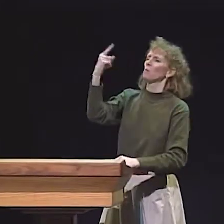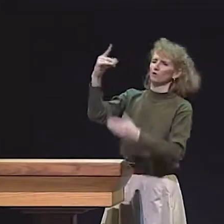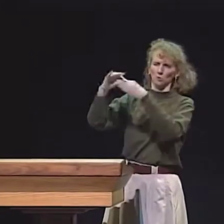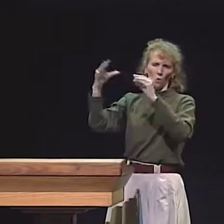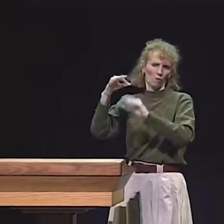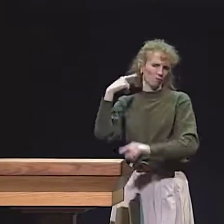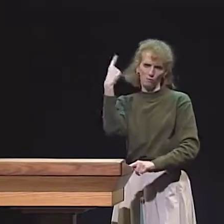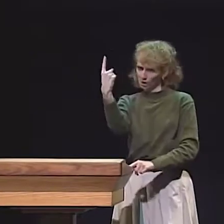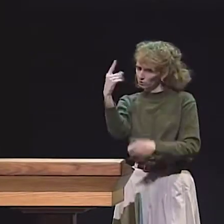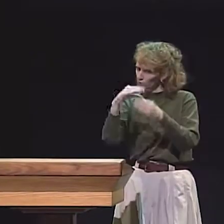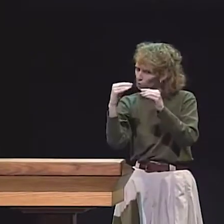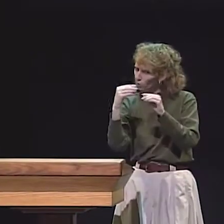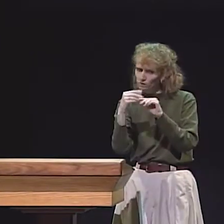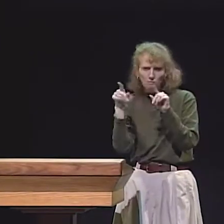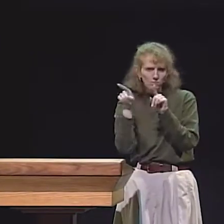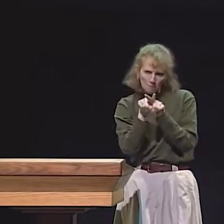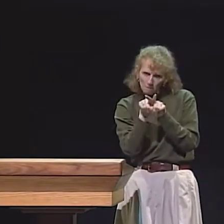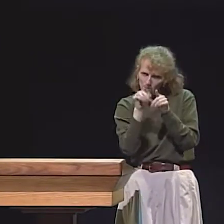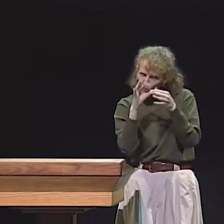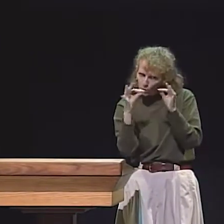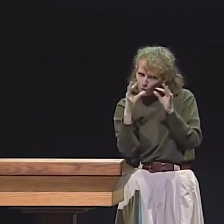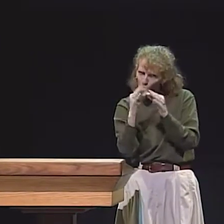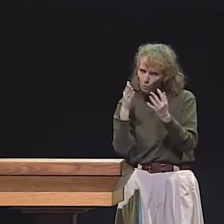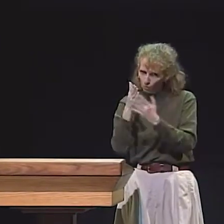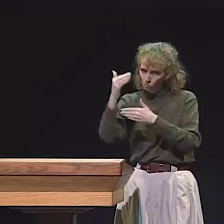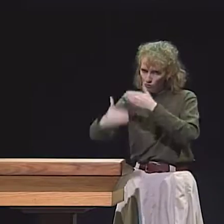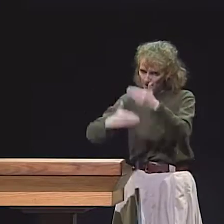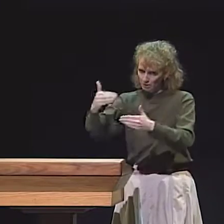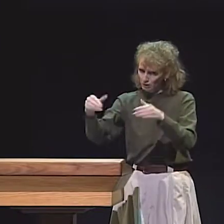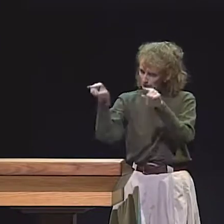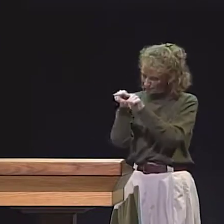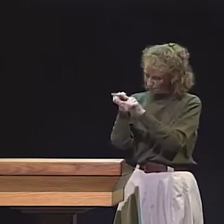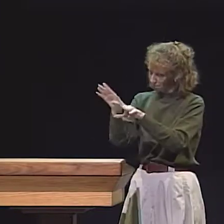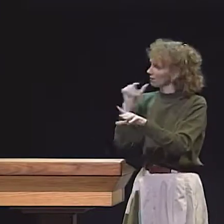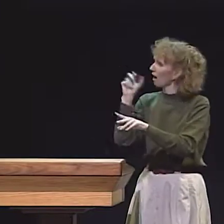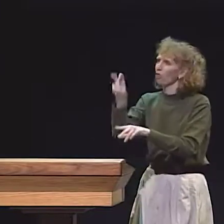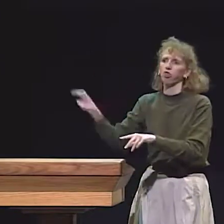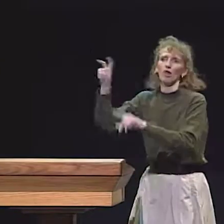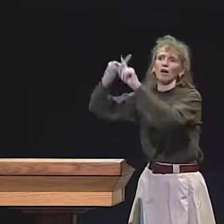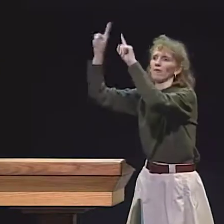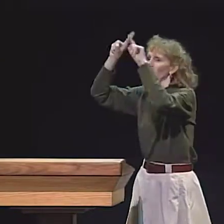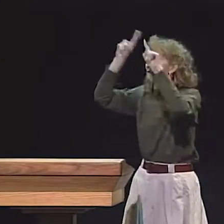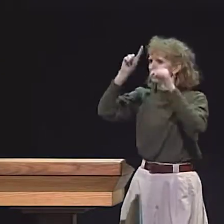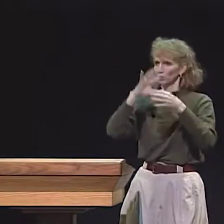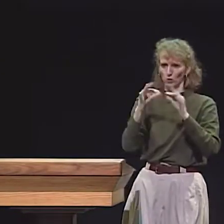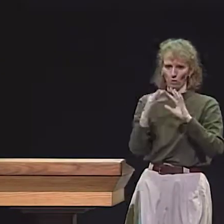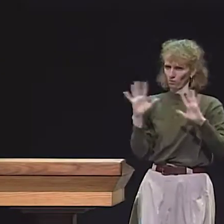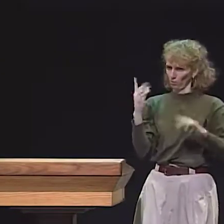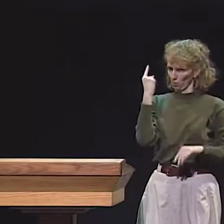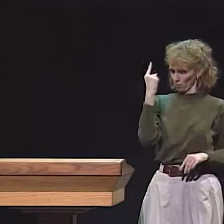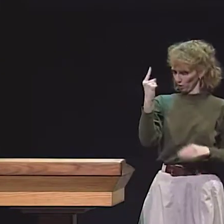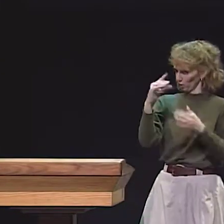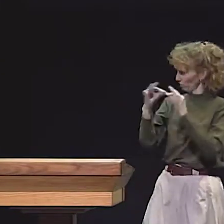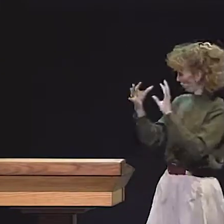THE VIDEOTAPE VIEWING, I MIGHT PICK ONE STORY. IT'S THE SAME STORY WE USE THROUGHOUT THE ENTIRE PROCESS.